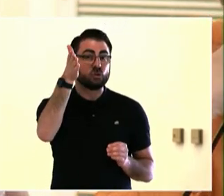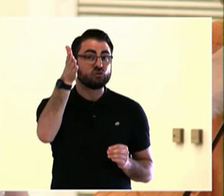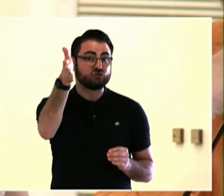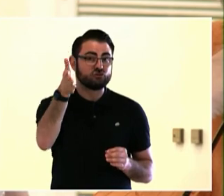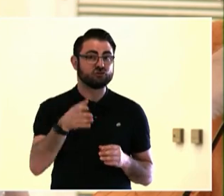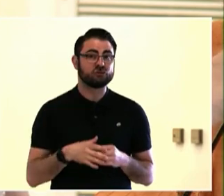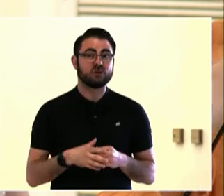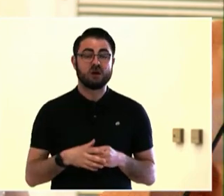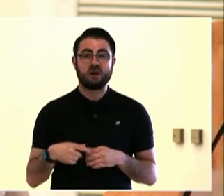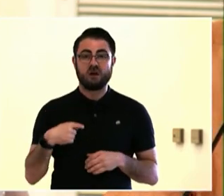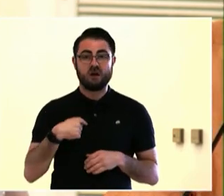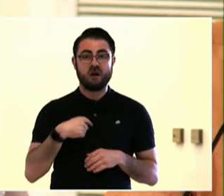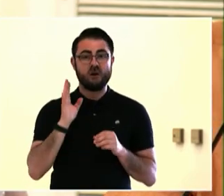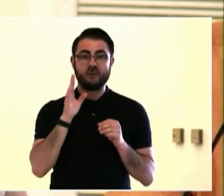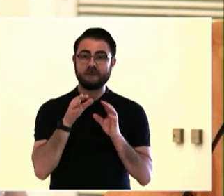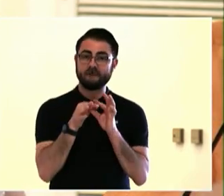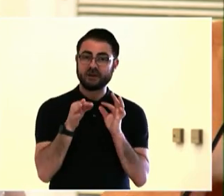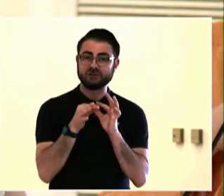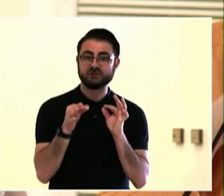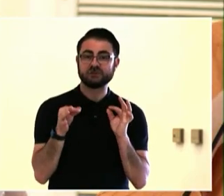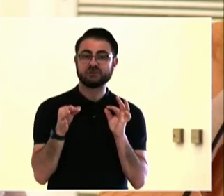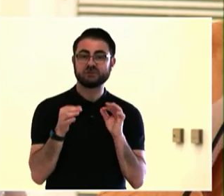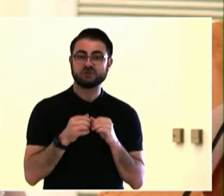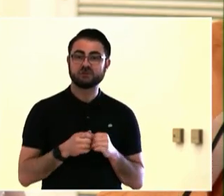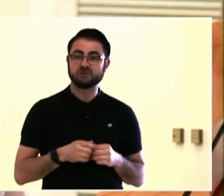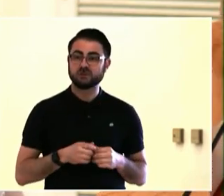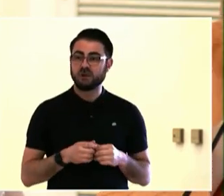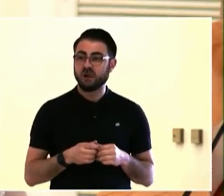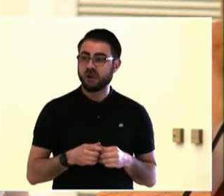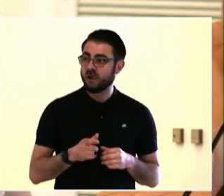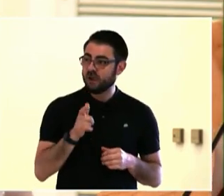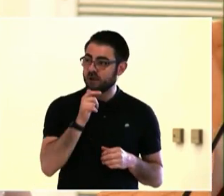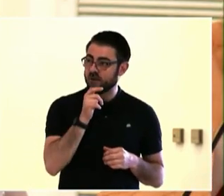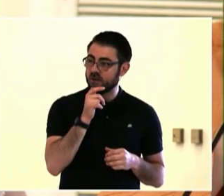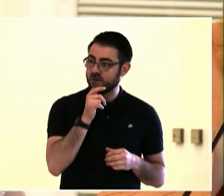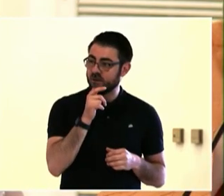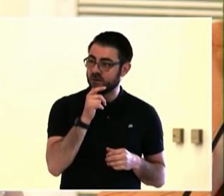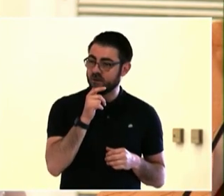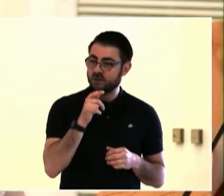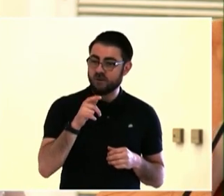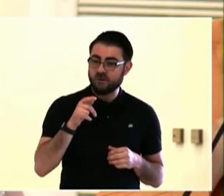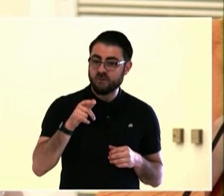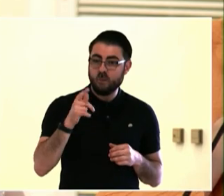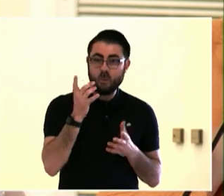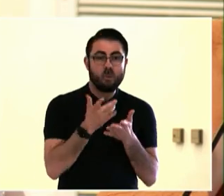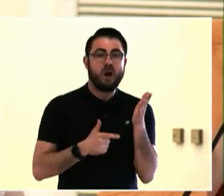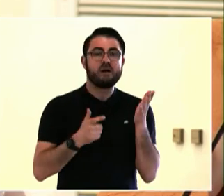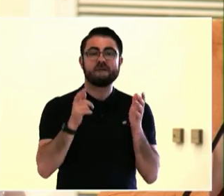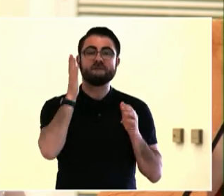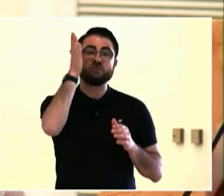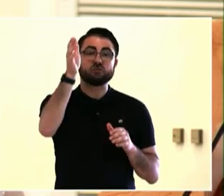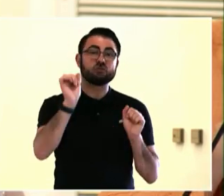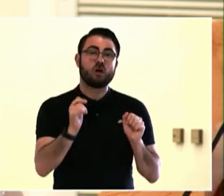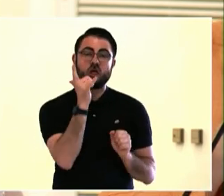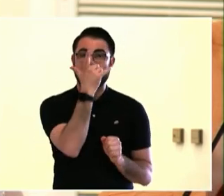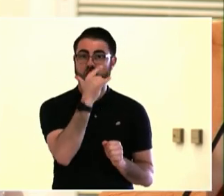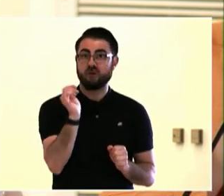Thank you, Julia. Hi, Bryna Helfer.